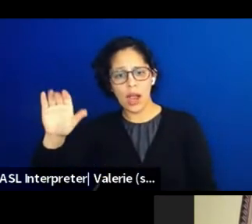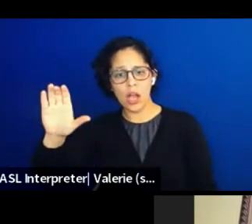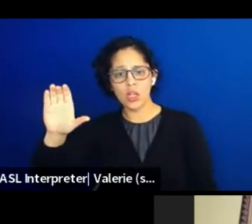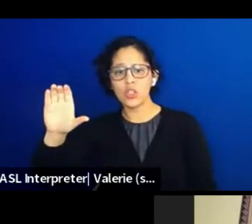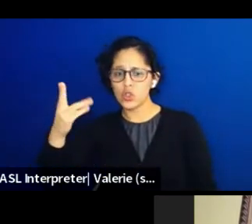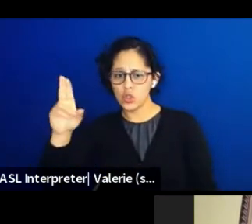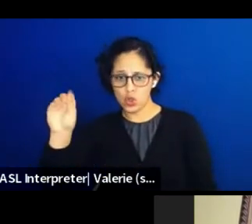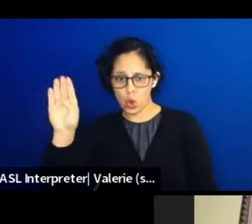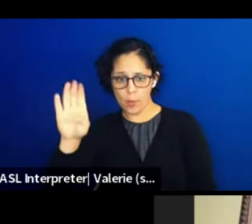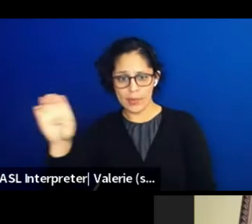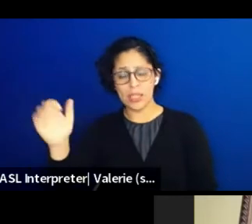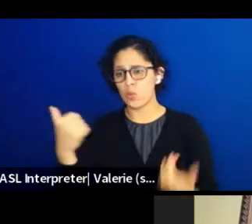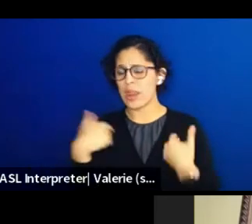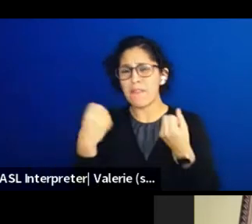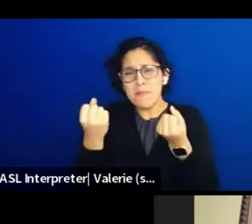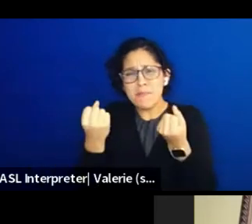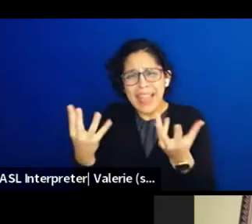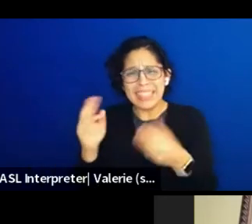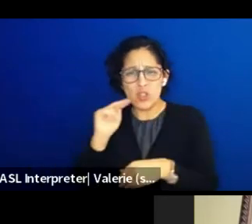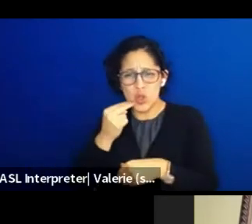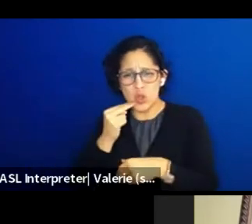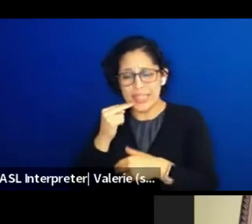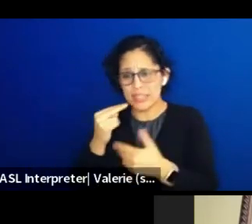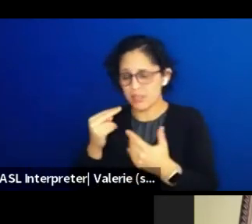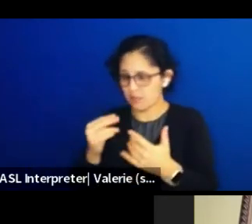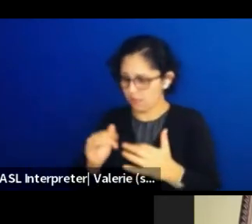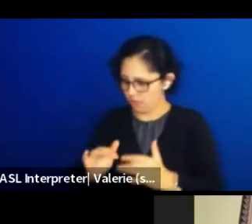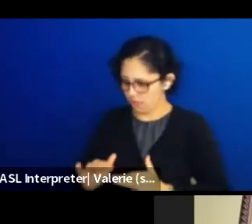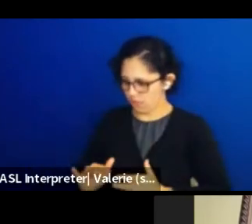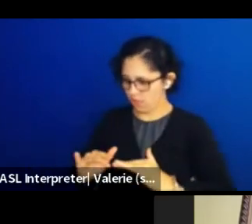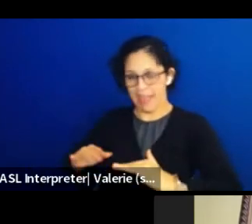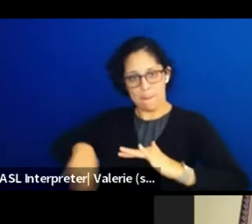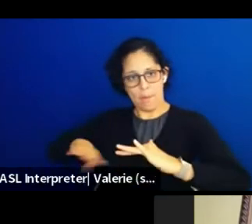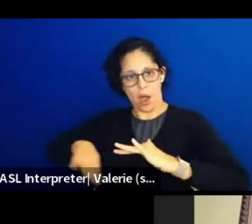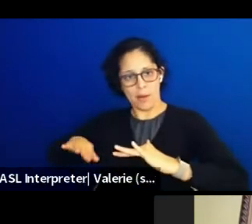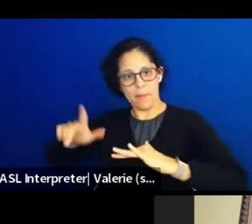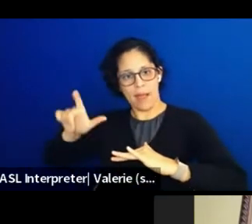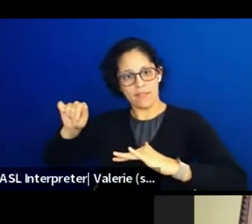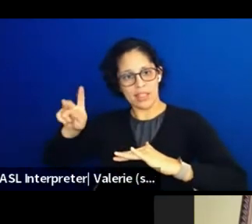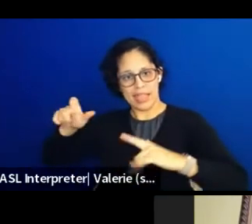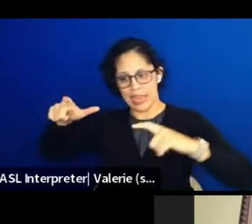that have built up in the mud at the bottom of the lake, help us to get that out.